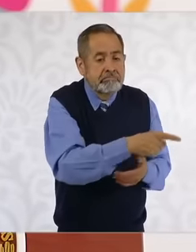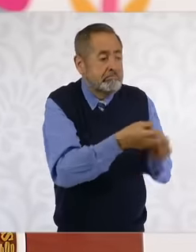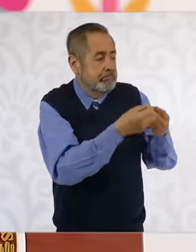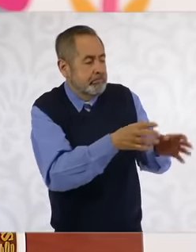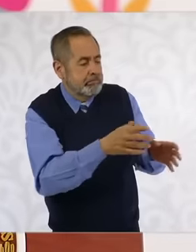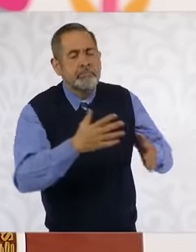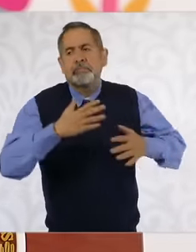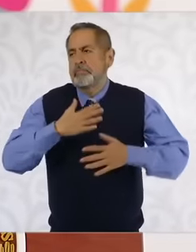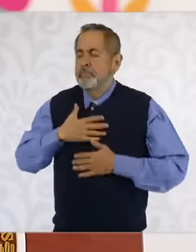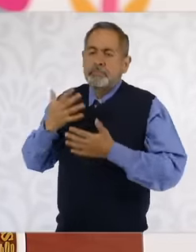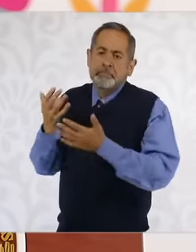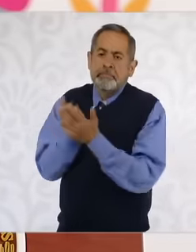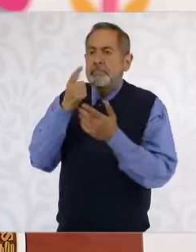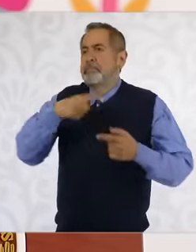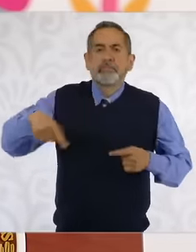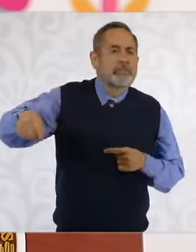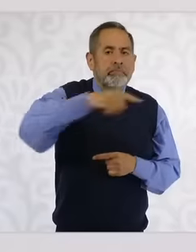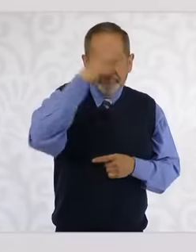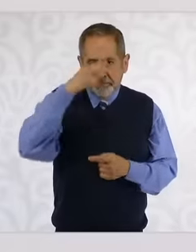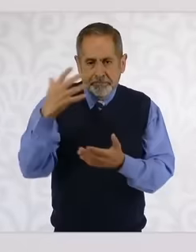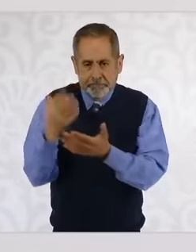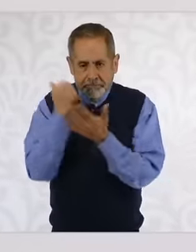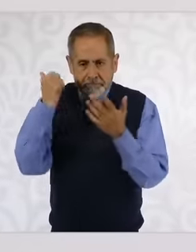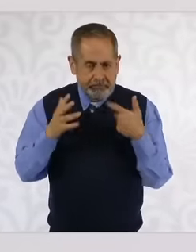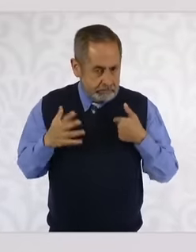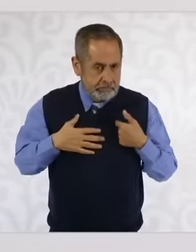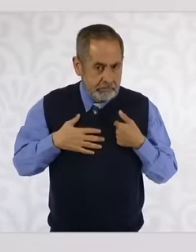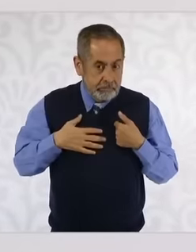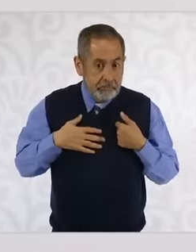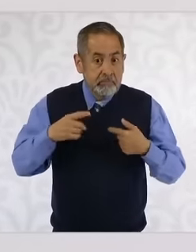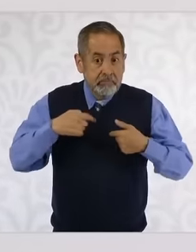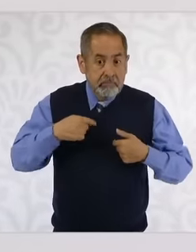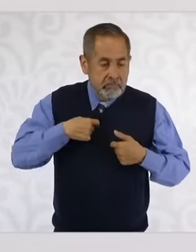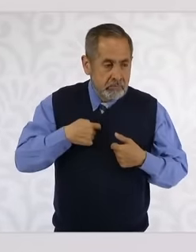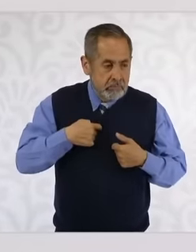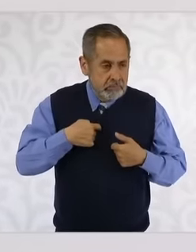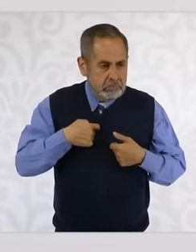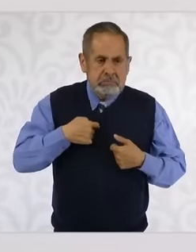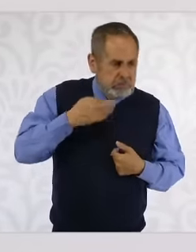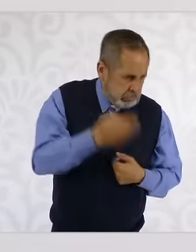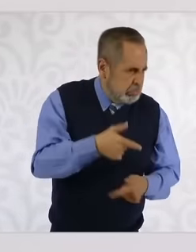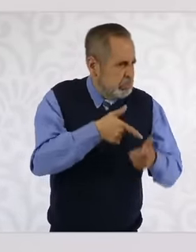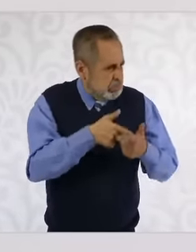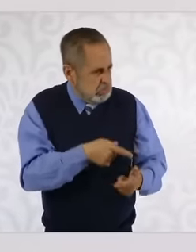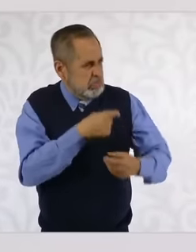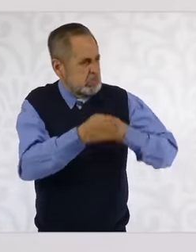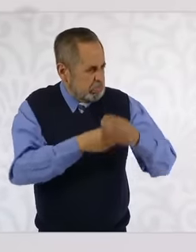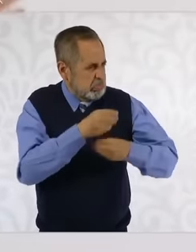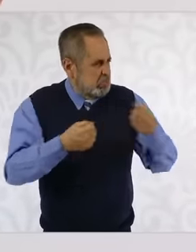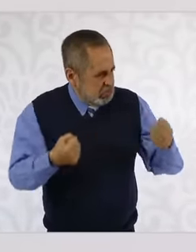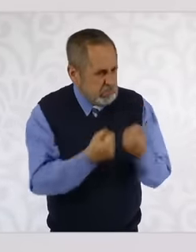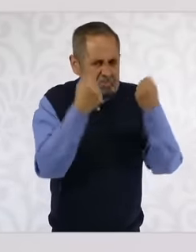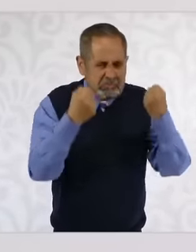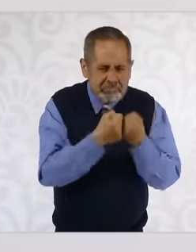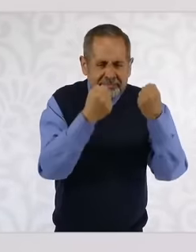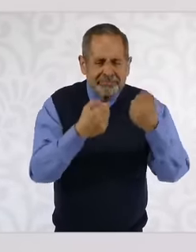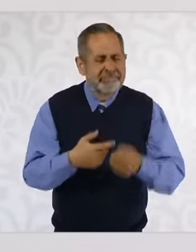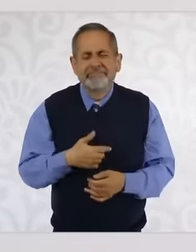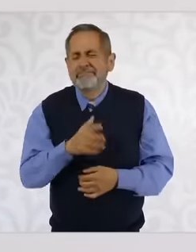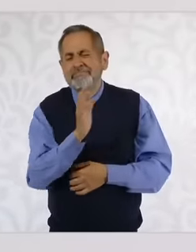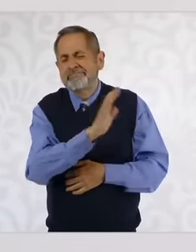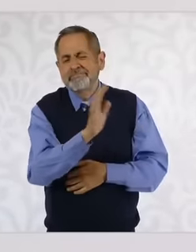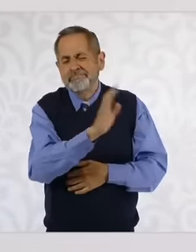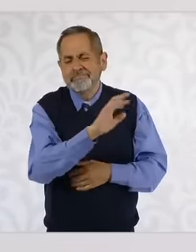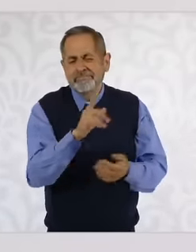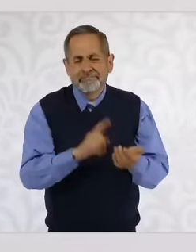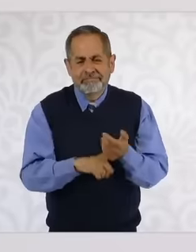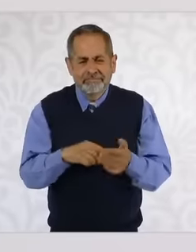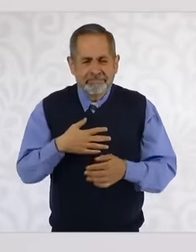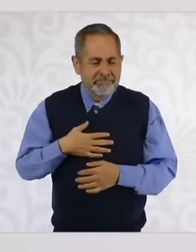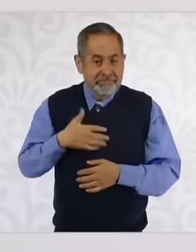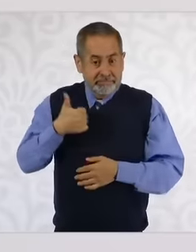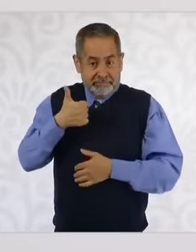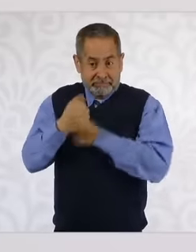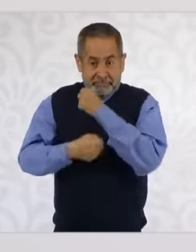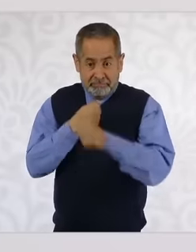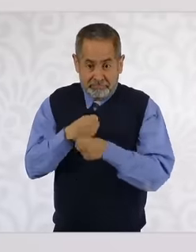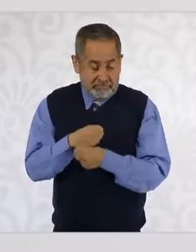for the country but we were not going to fall as they wanted to keep us for 6 years in the supposed contempt